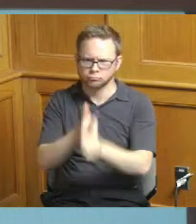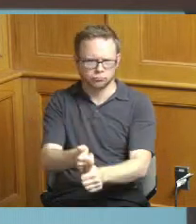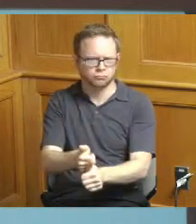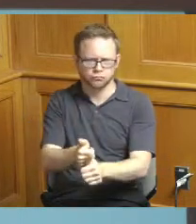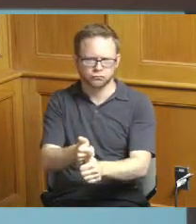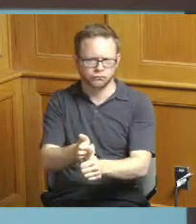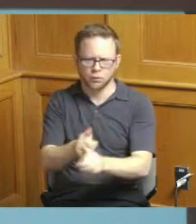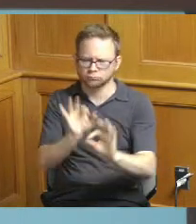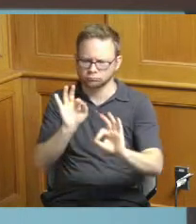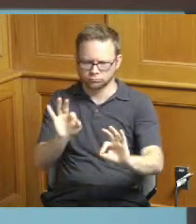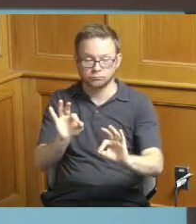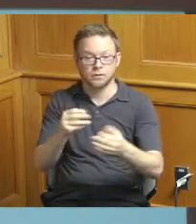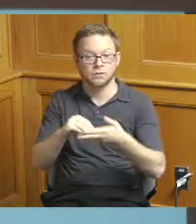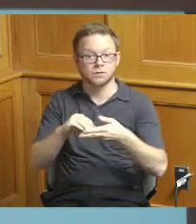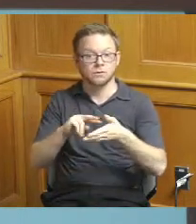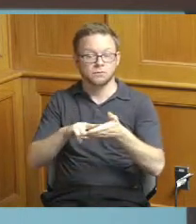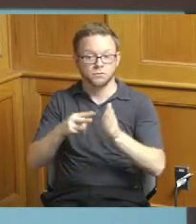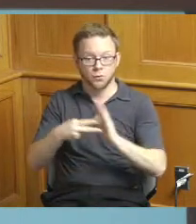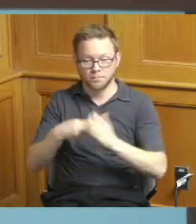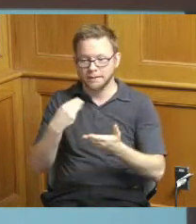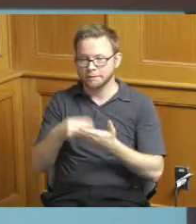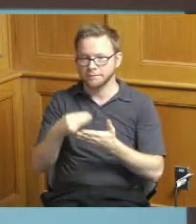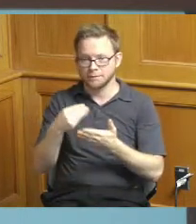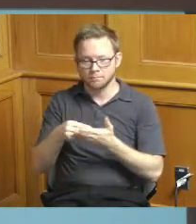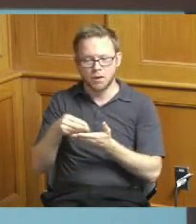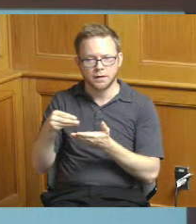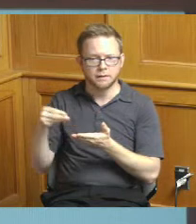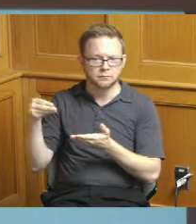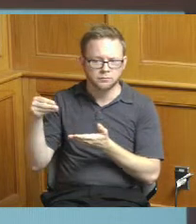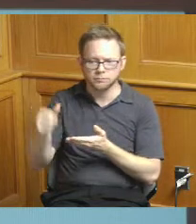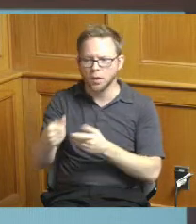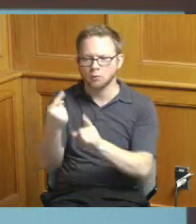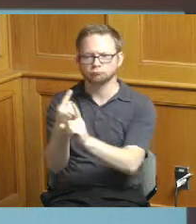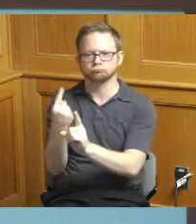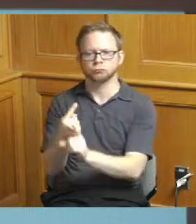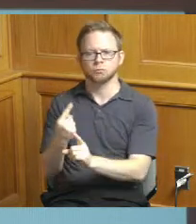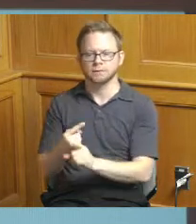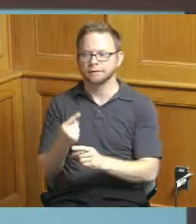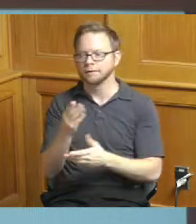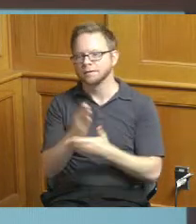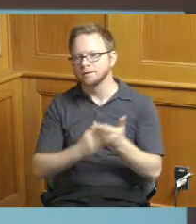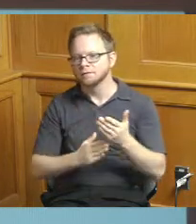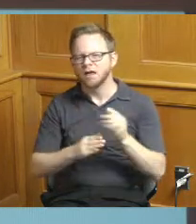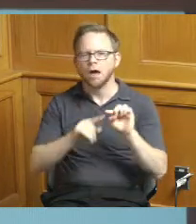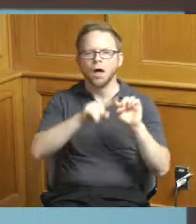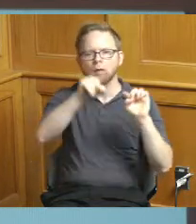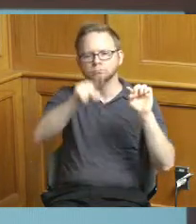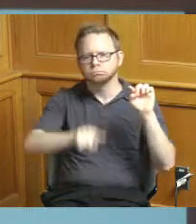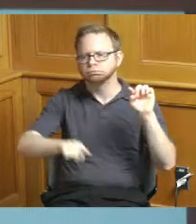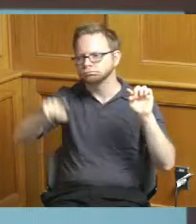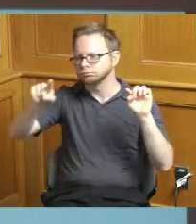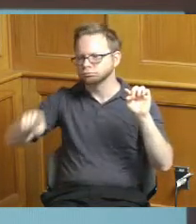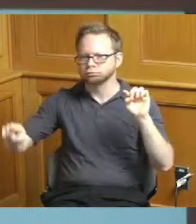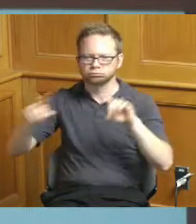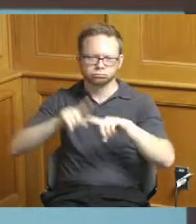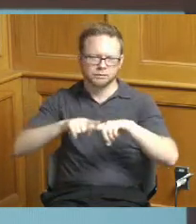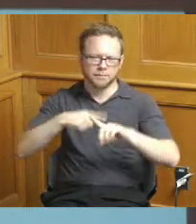the dollars are being spent some months we have larger spend than others but the red line there